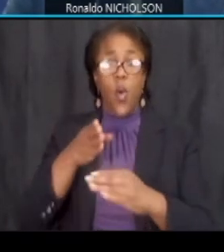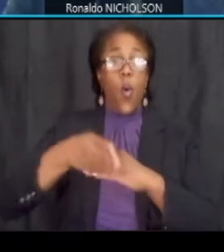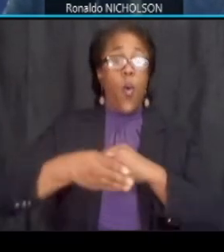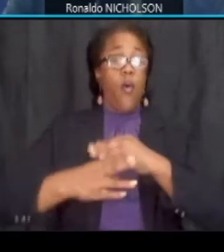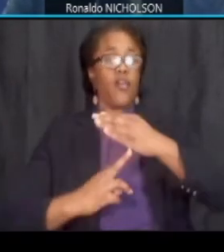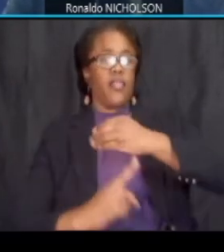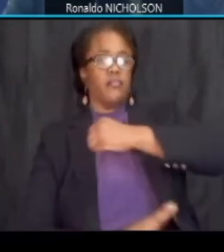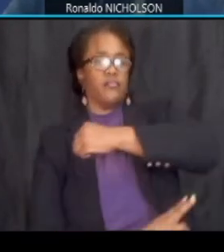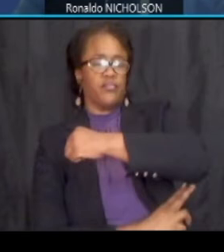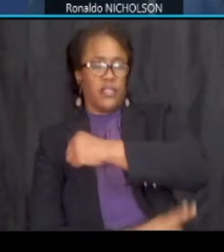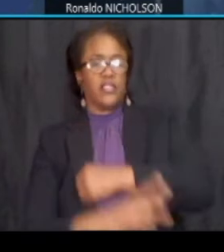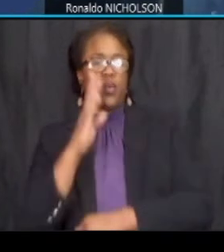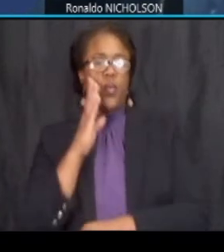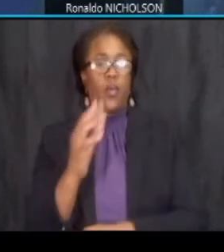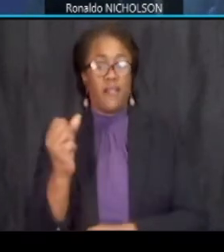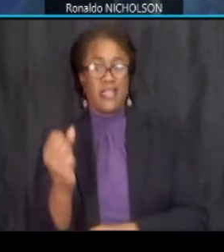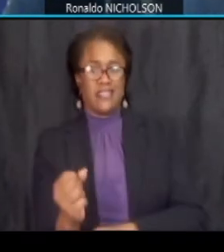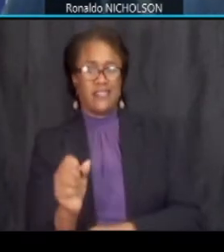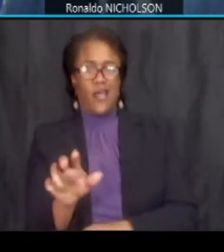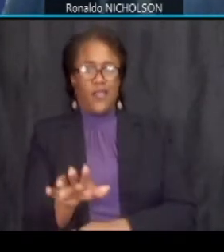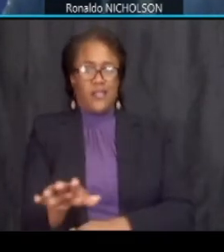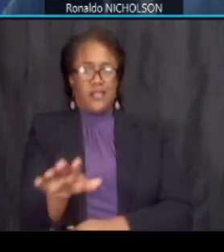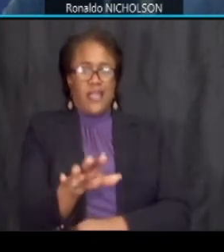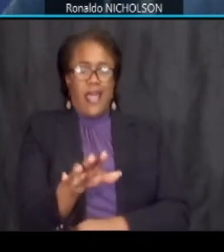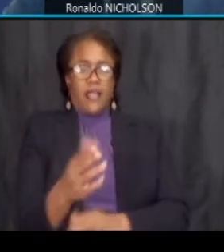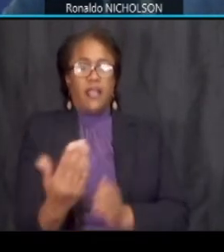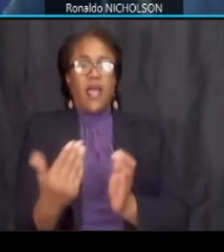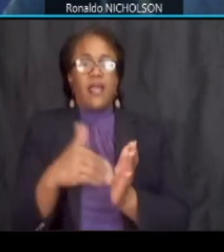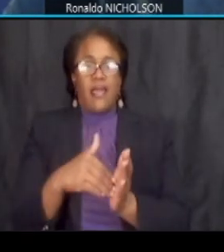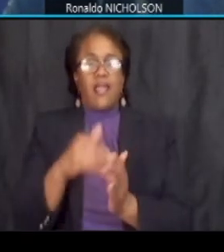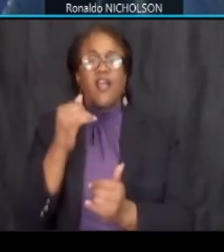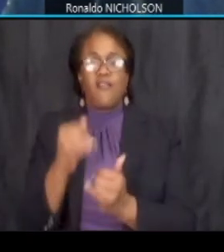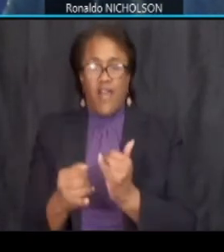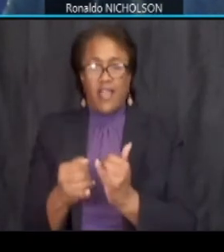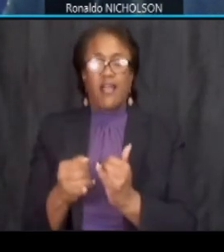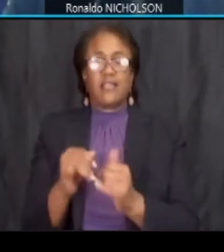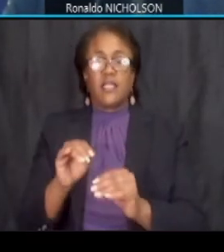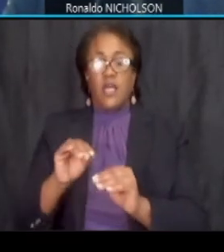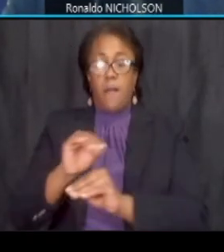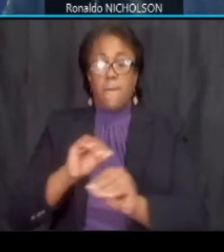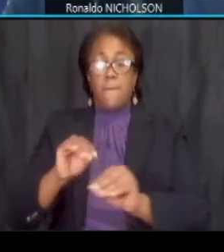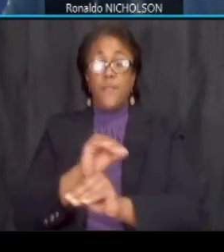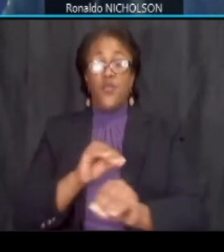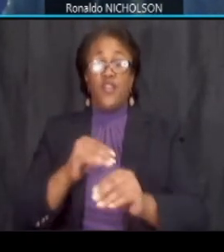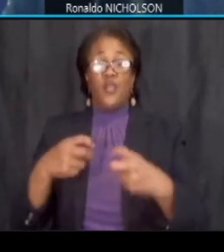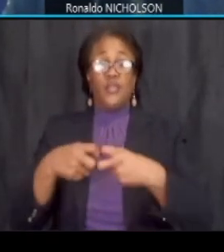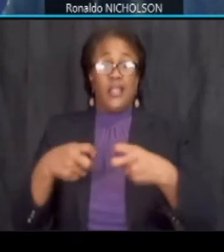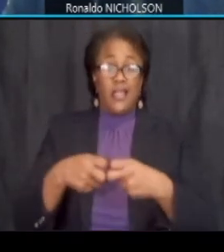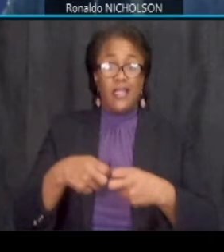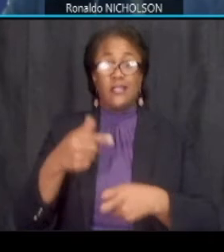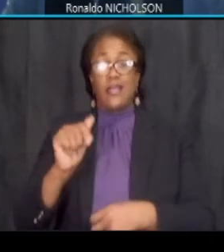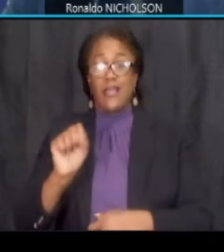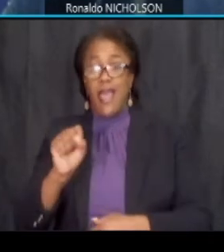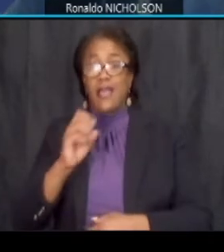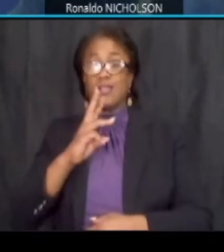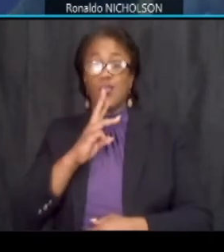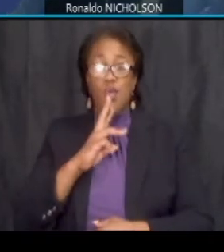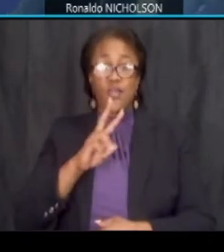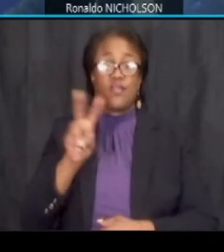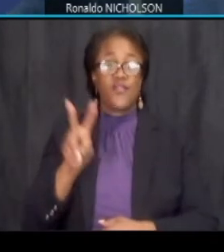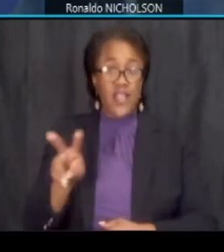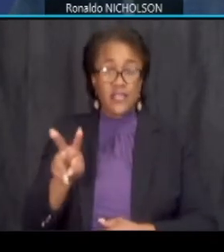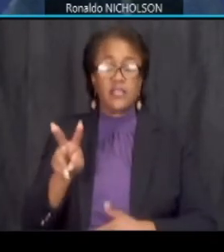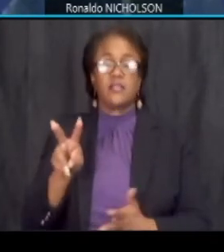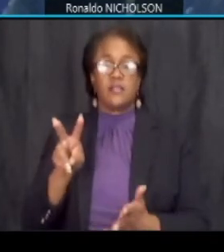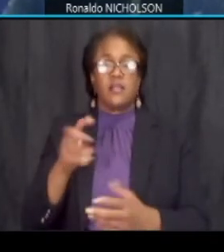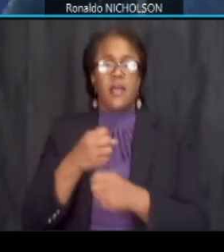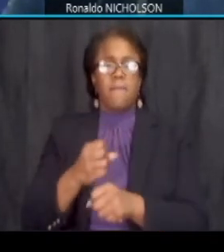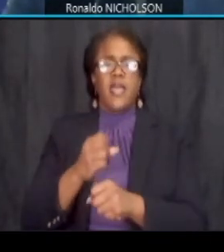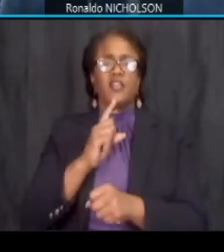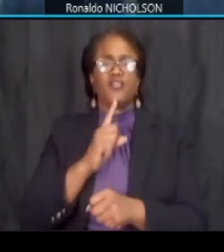work to the south side again finalizing utility relocation and and making way for new construction